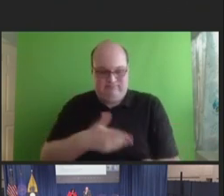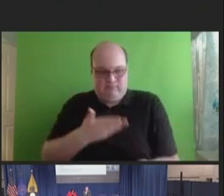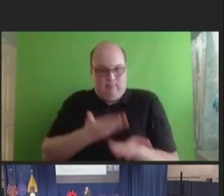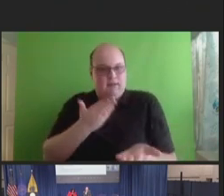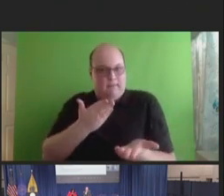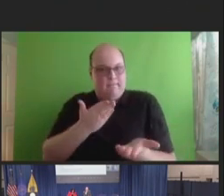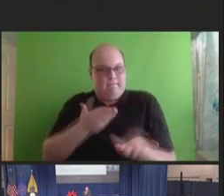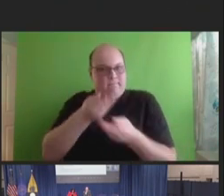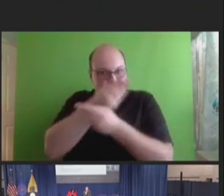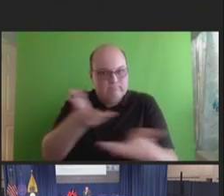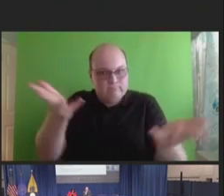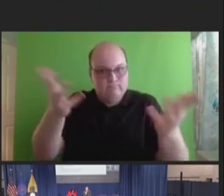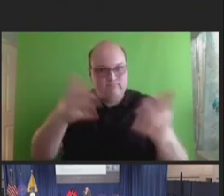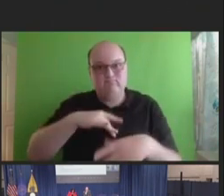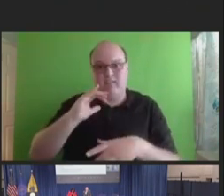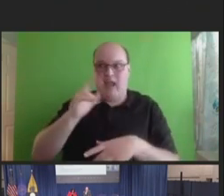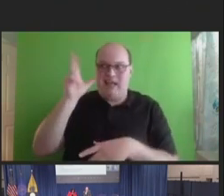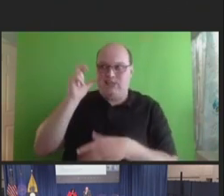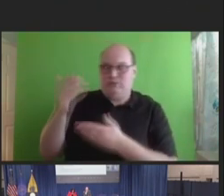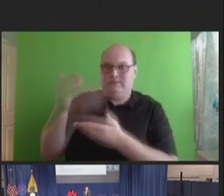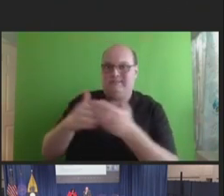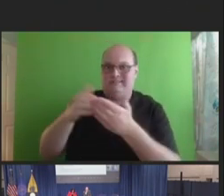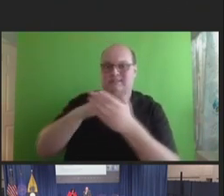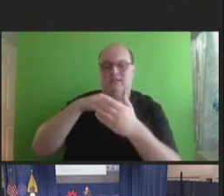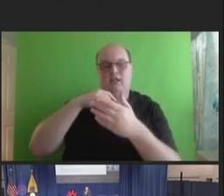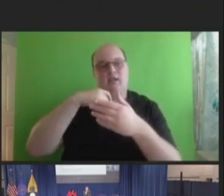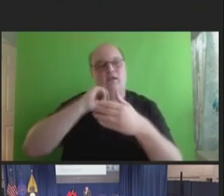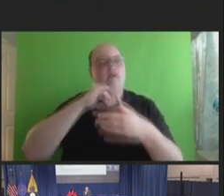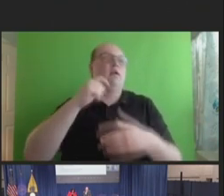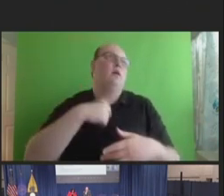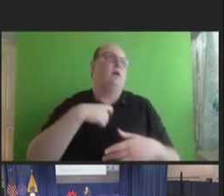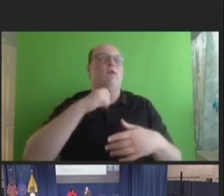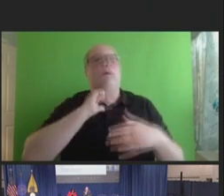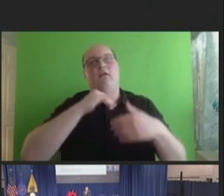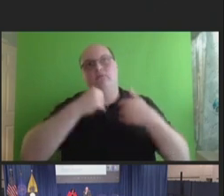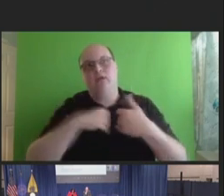colleagues is, "You know, I'm just so tired of these recommendations that seem to be changing